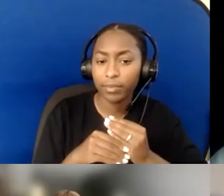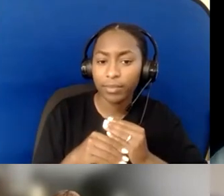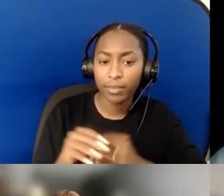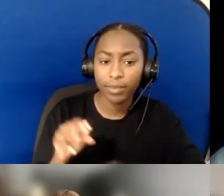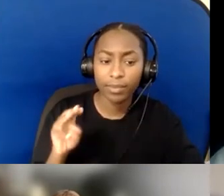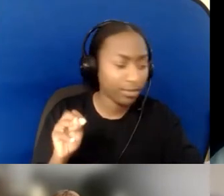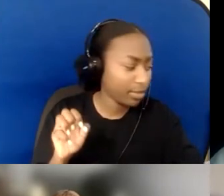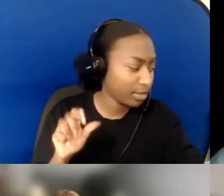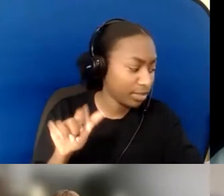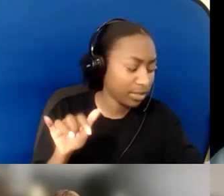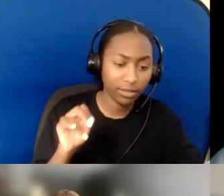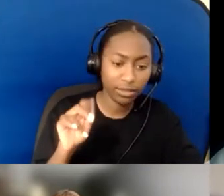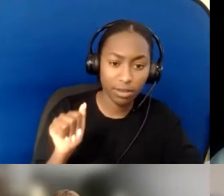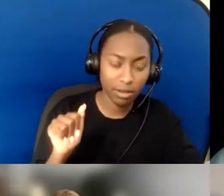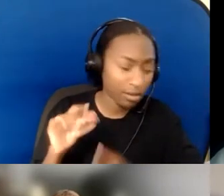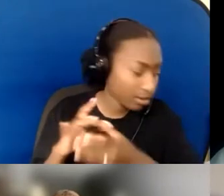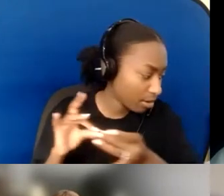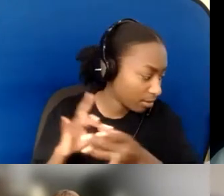that I think you need to celebrate